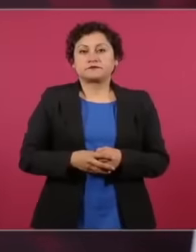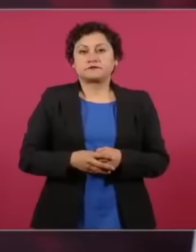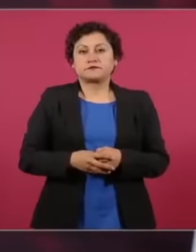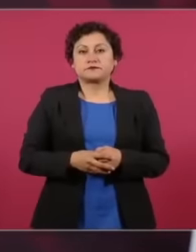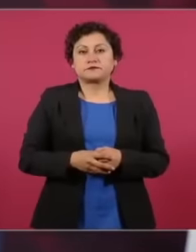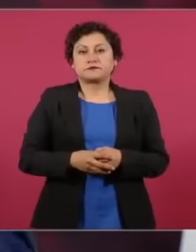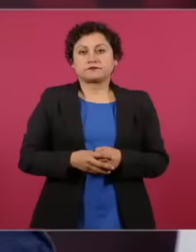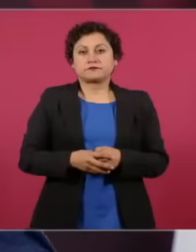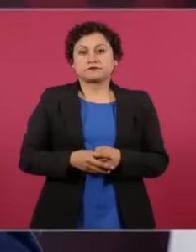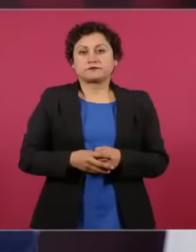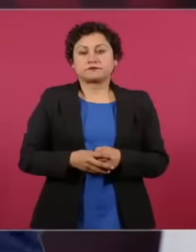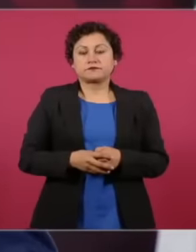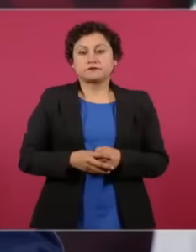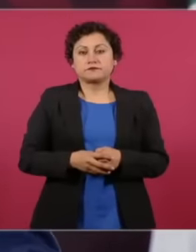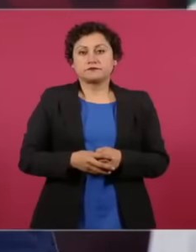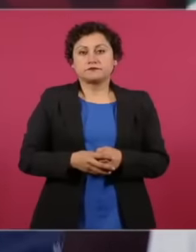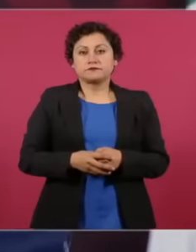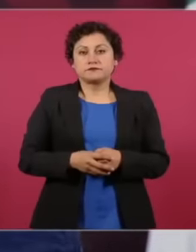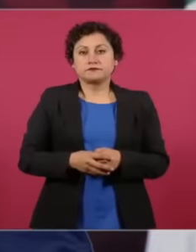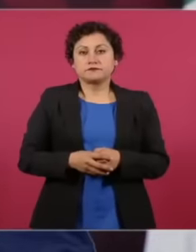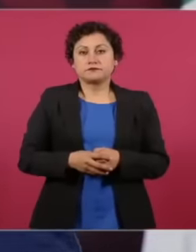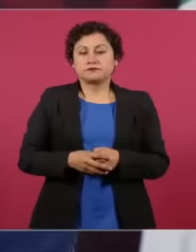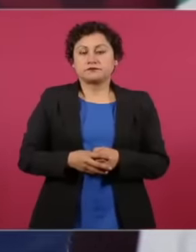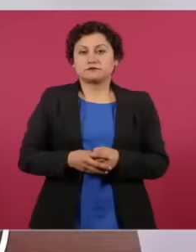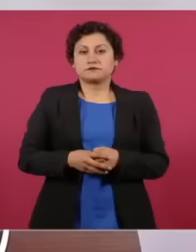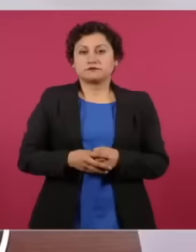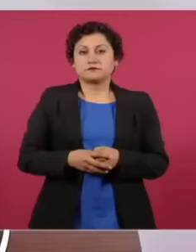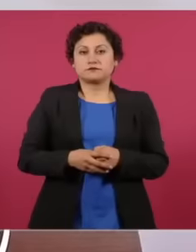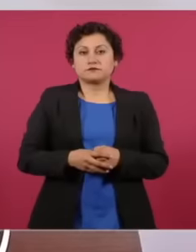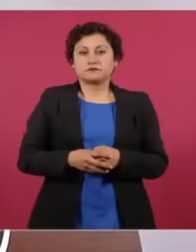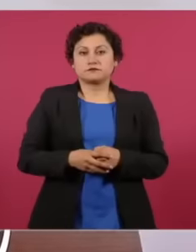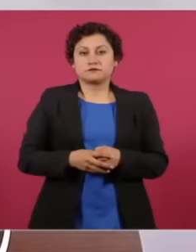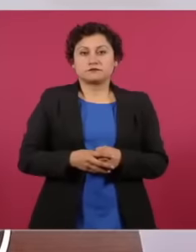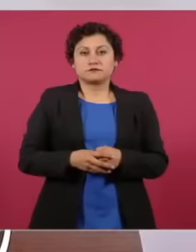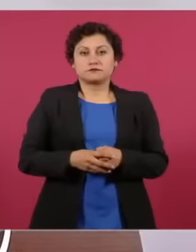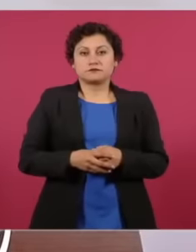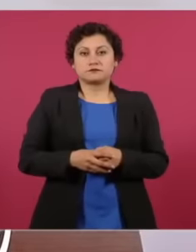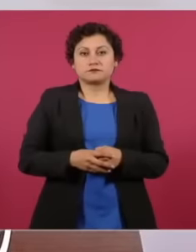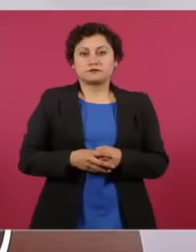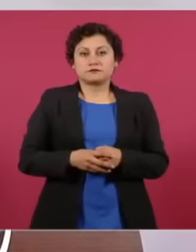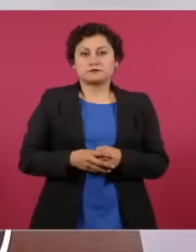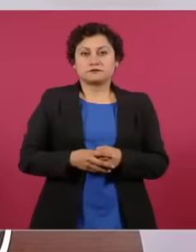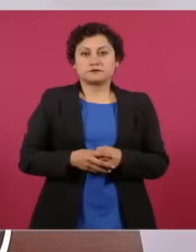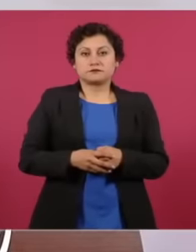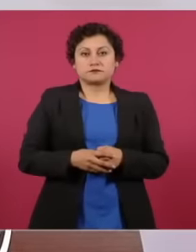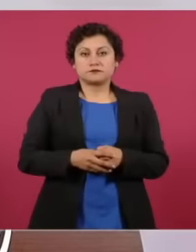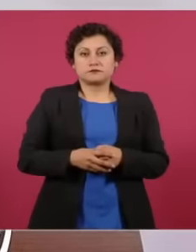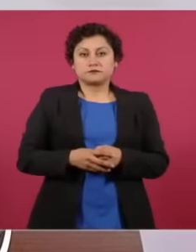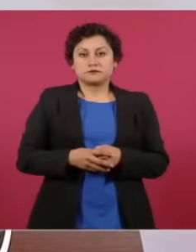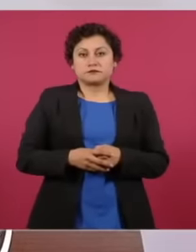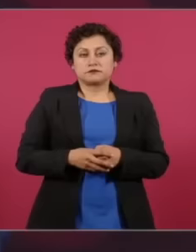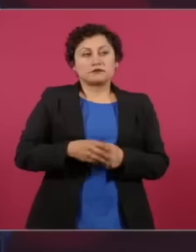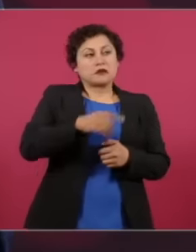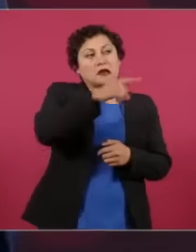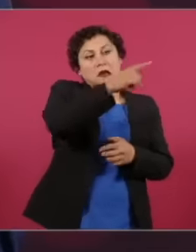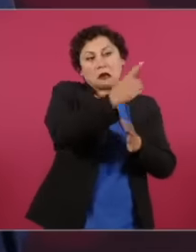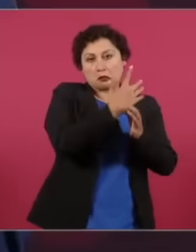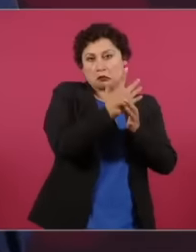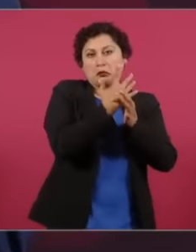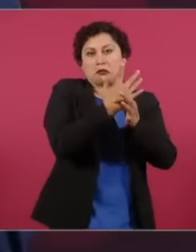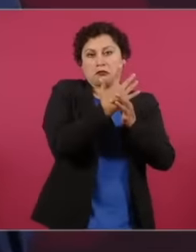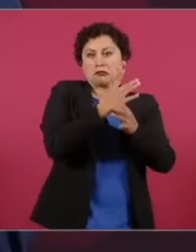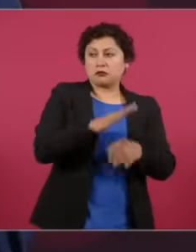do not know